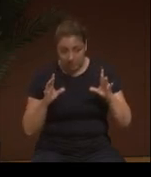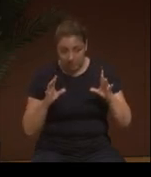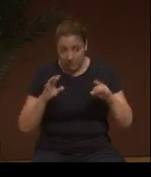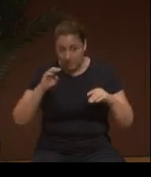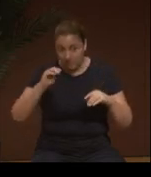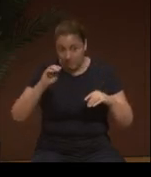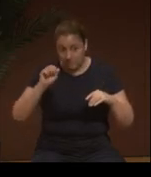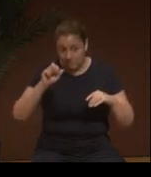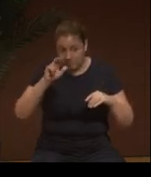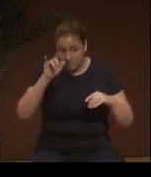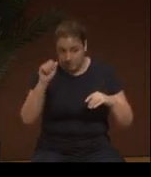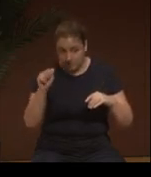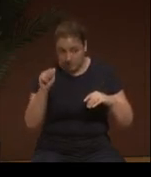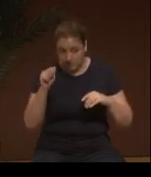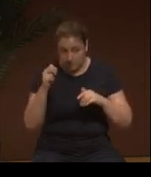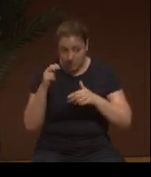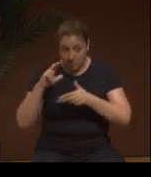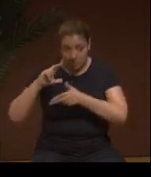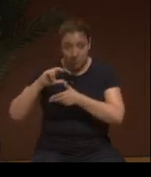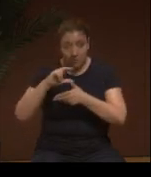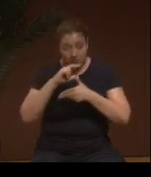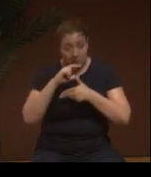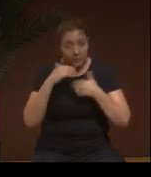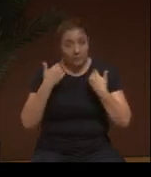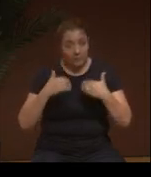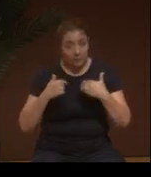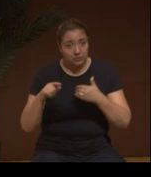And not give, the violence, the trauma of our community is horrendous.